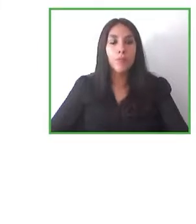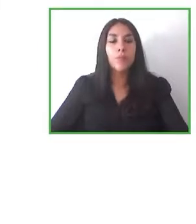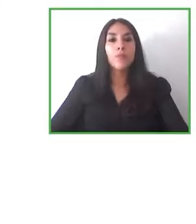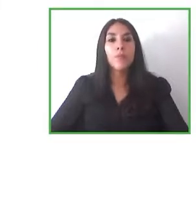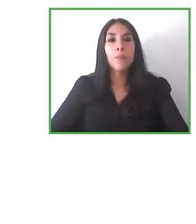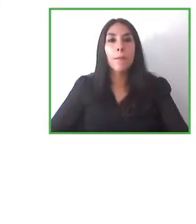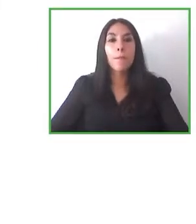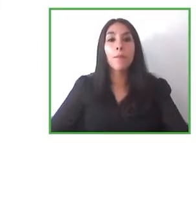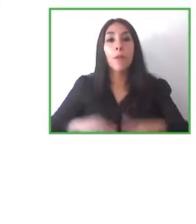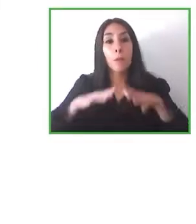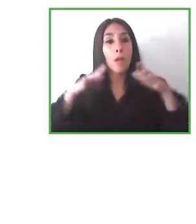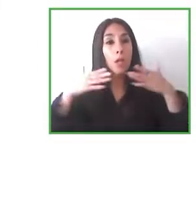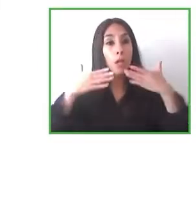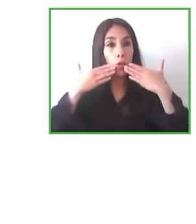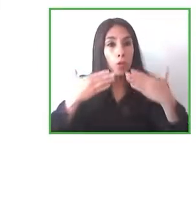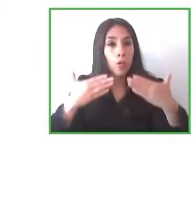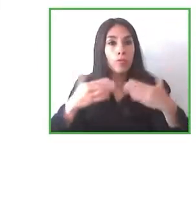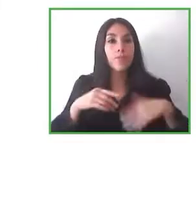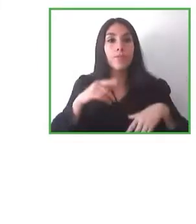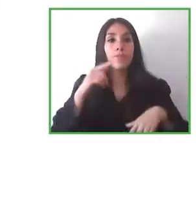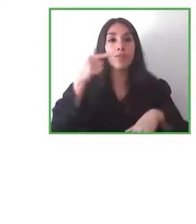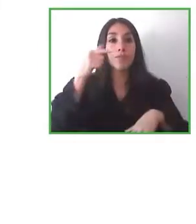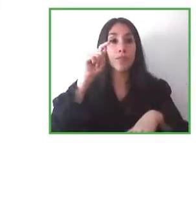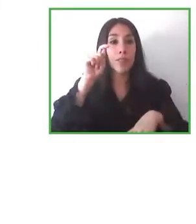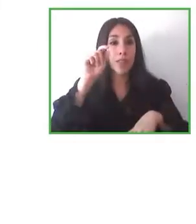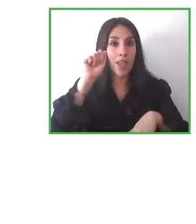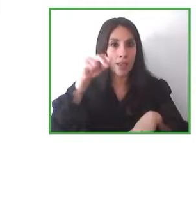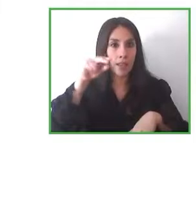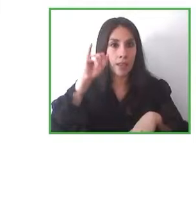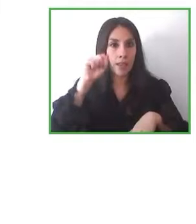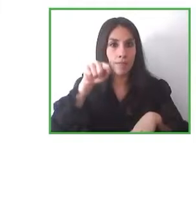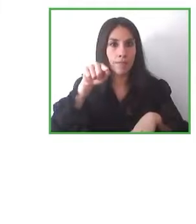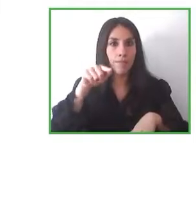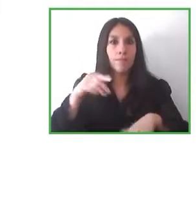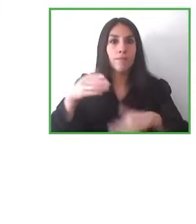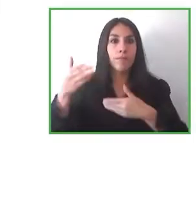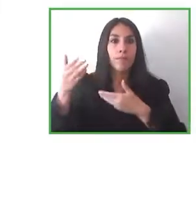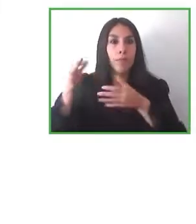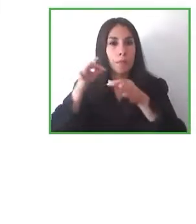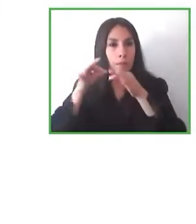Thank you, Stephan, for your presentation and all the interesting things you have told